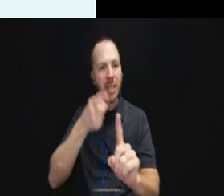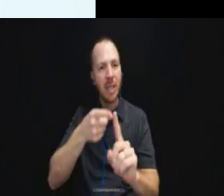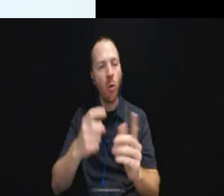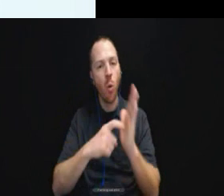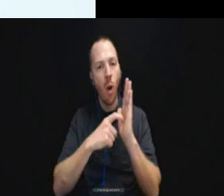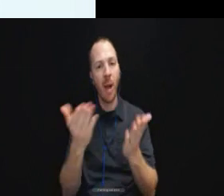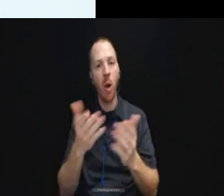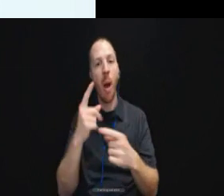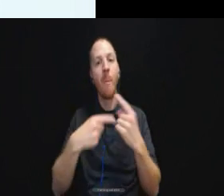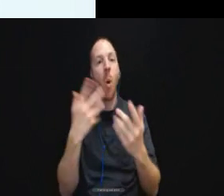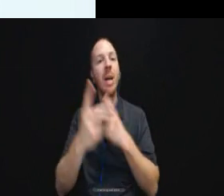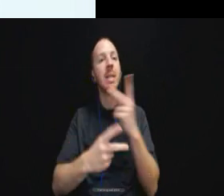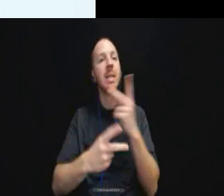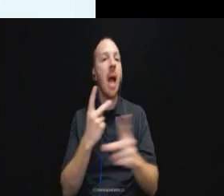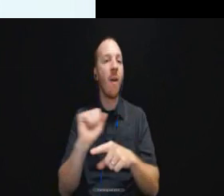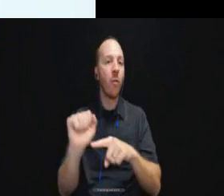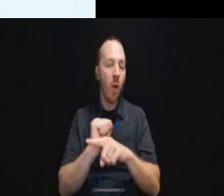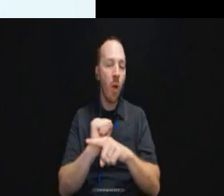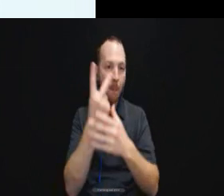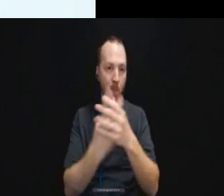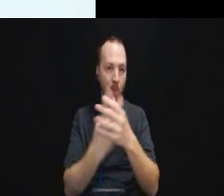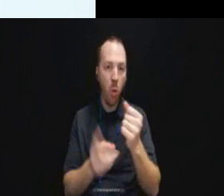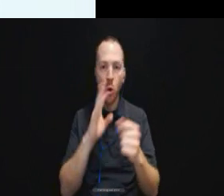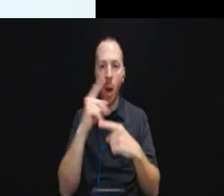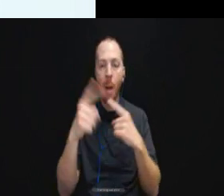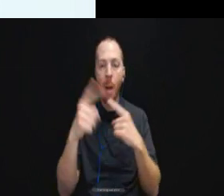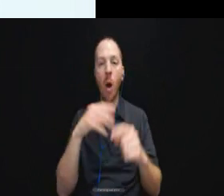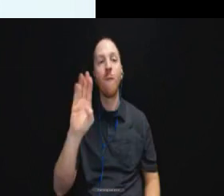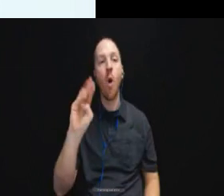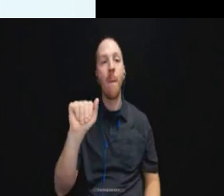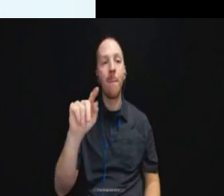about what type of training both in terms of format and in terms of topic.